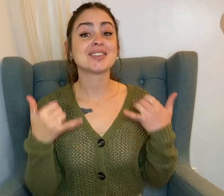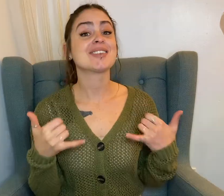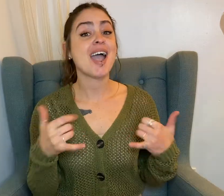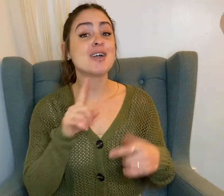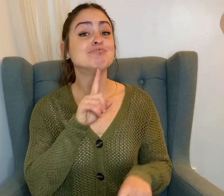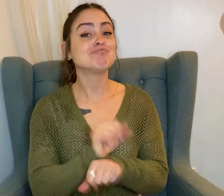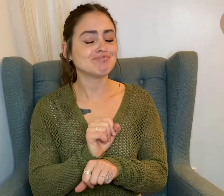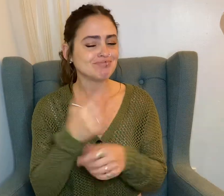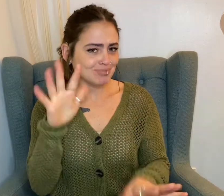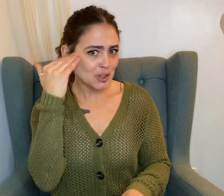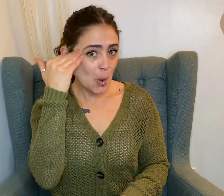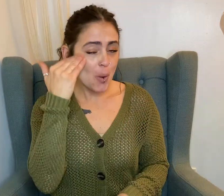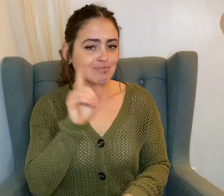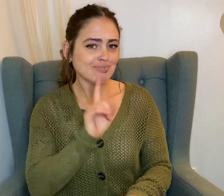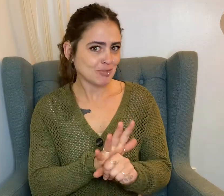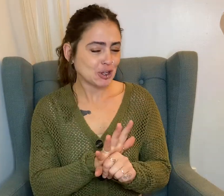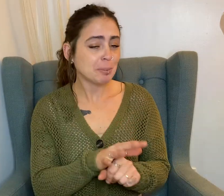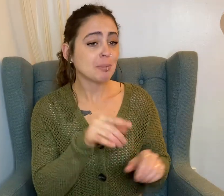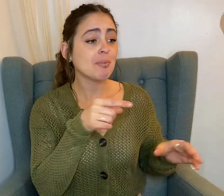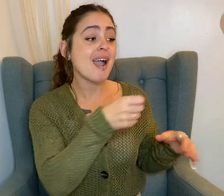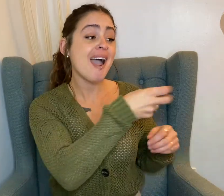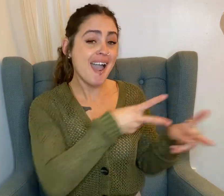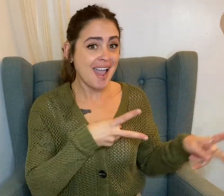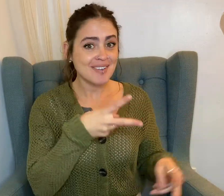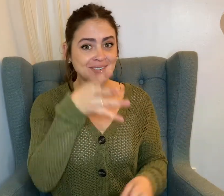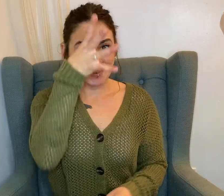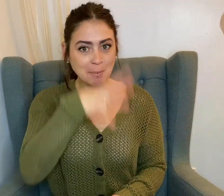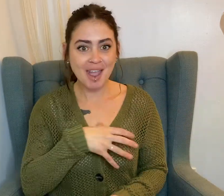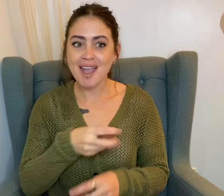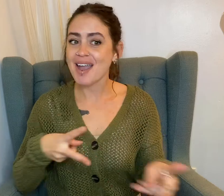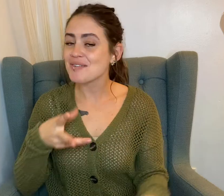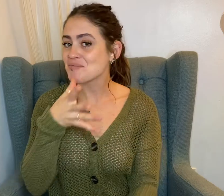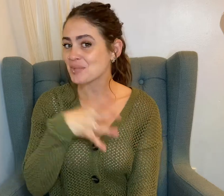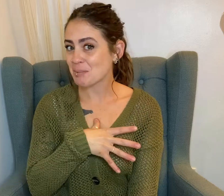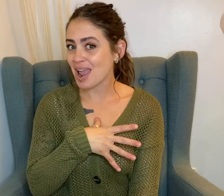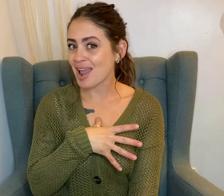It's now known that the remains were about half male and half female.